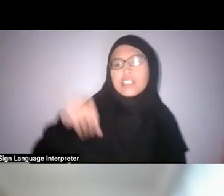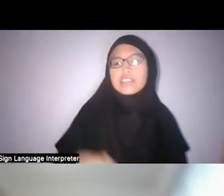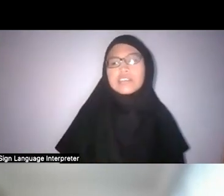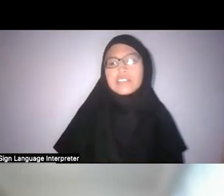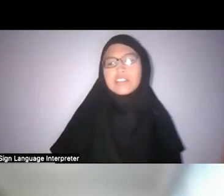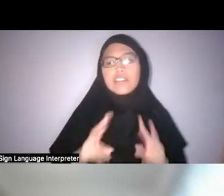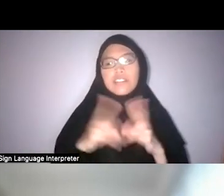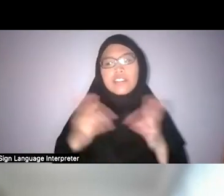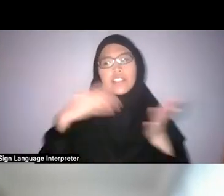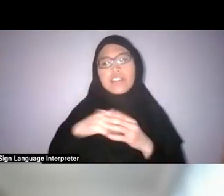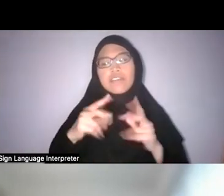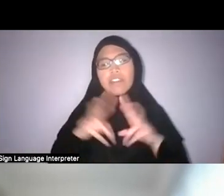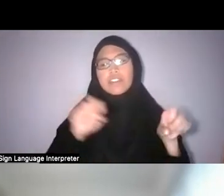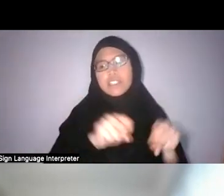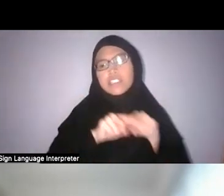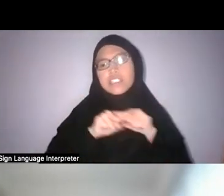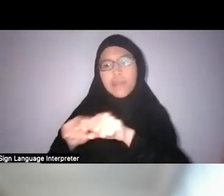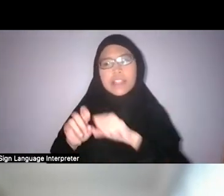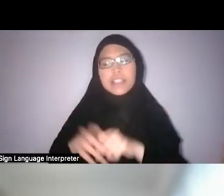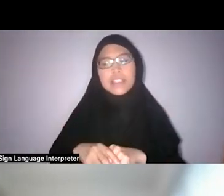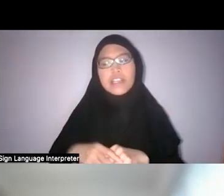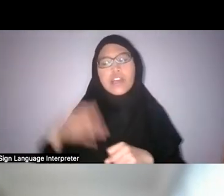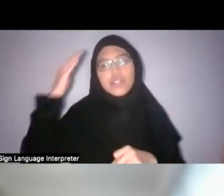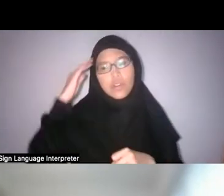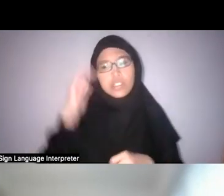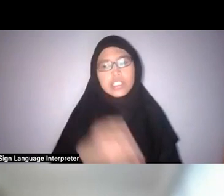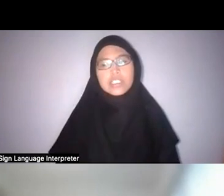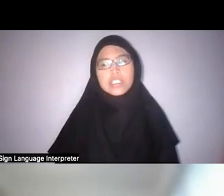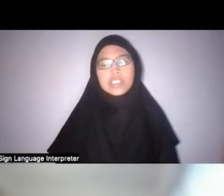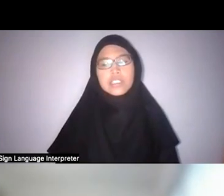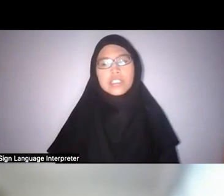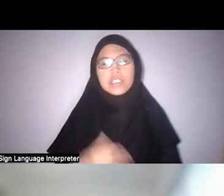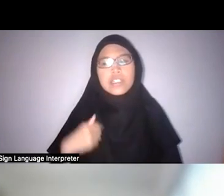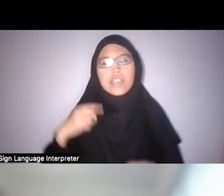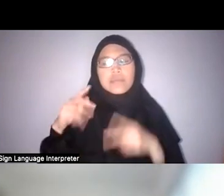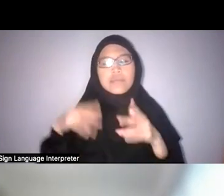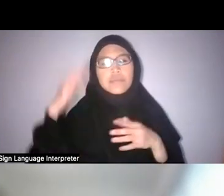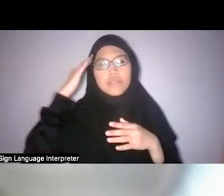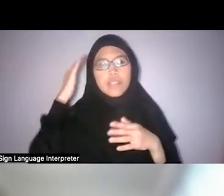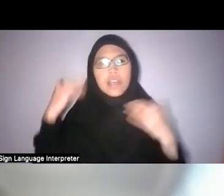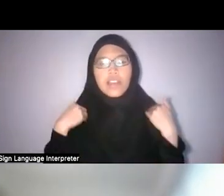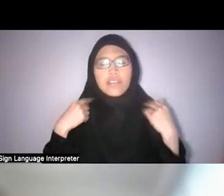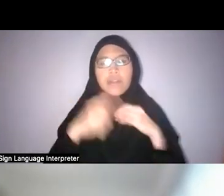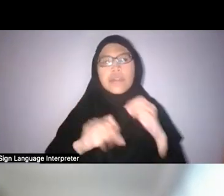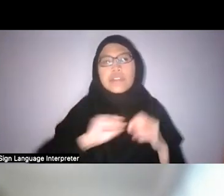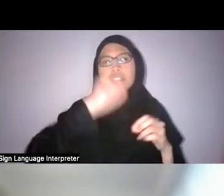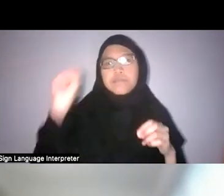Again, the very systematic knowledge that was possessed about the space like the forest